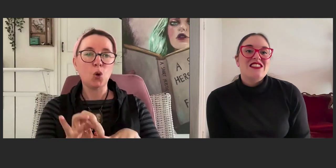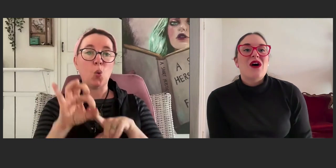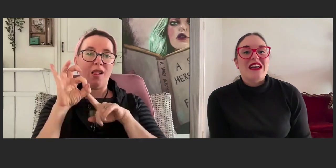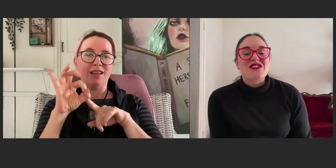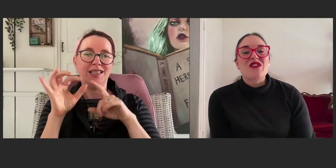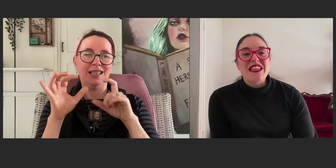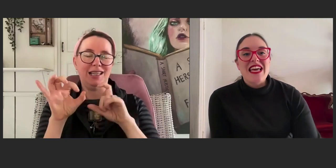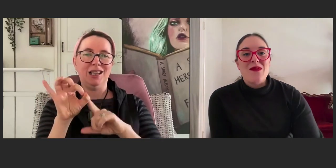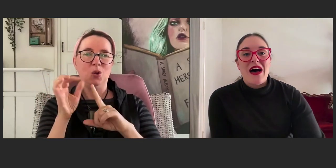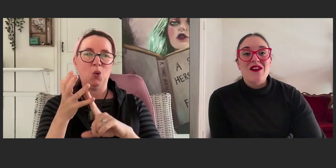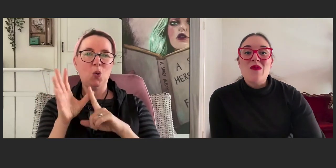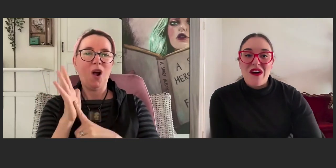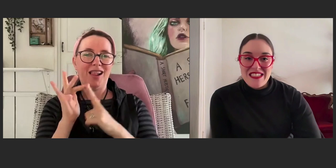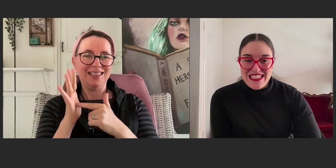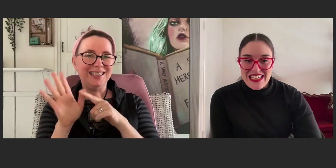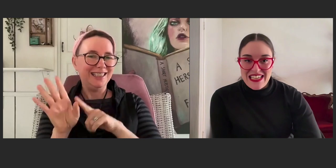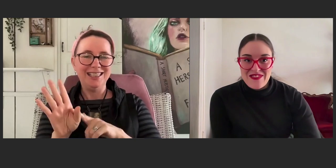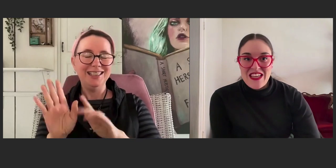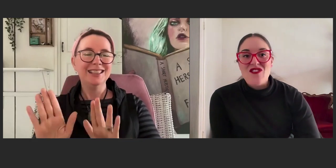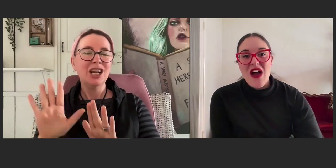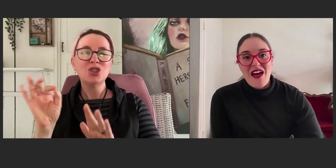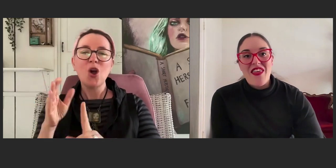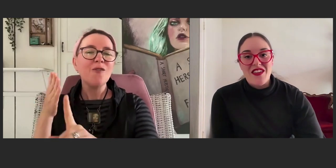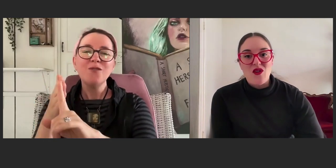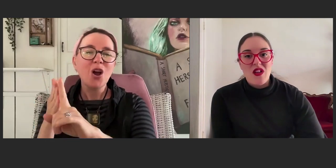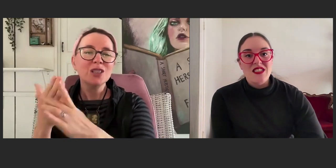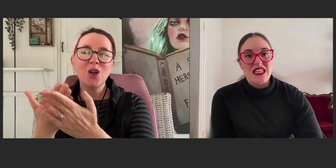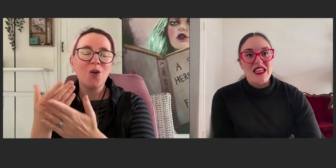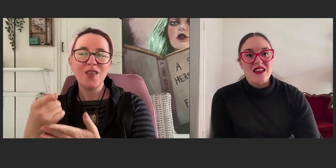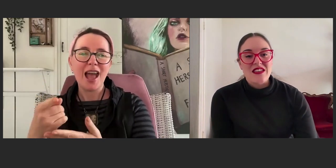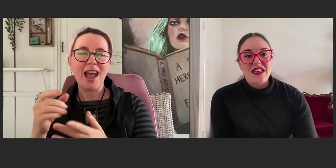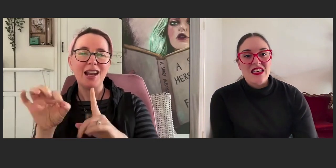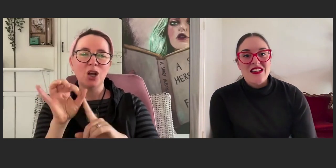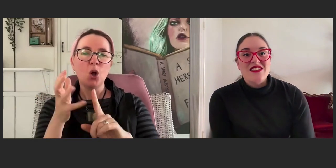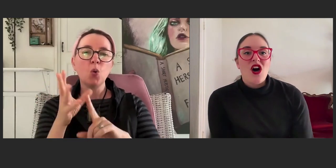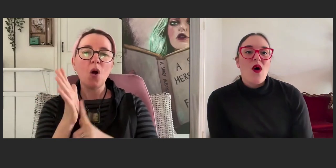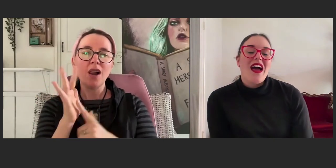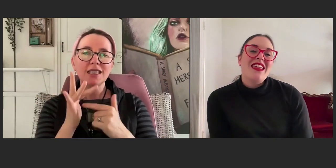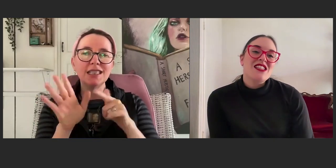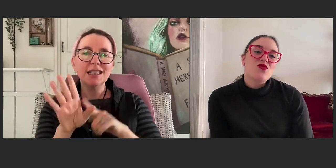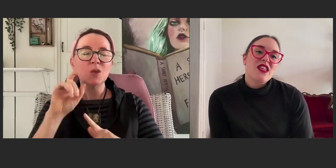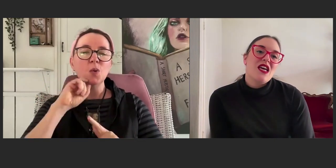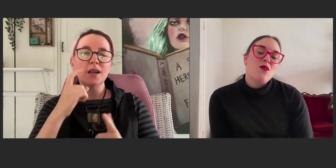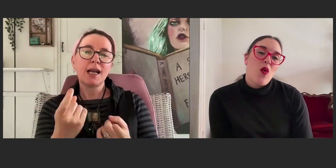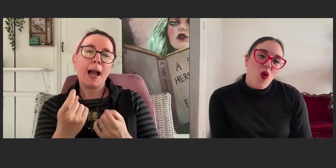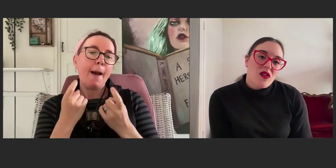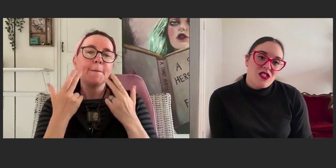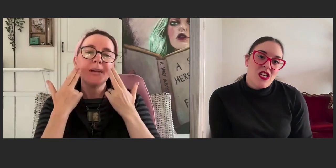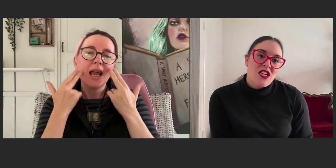So, it's really about quantity rather than quality. So, I think it's really important